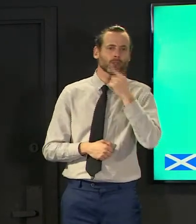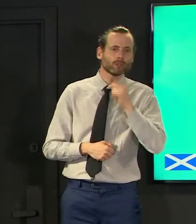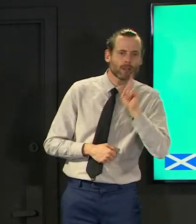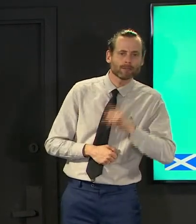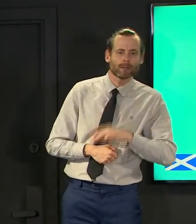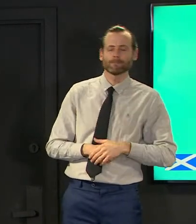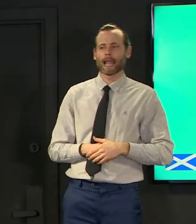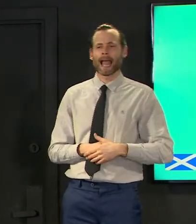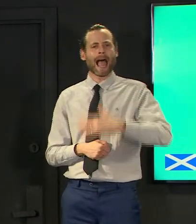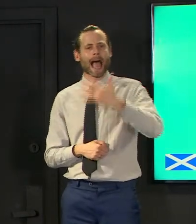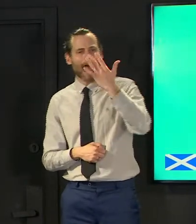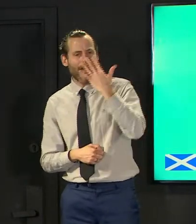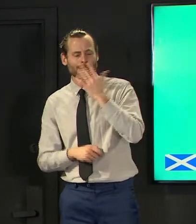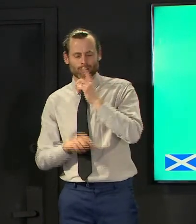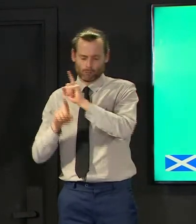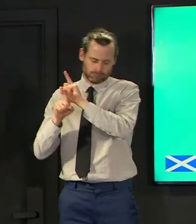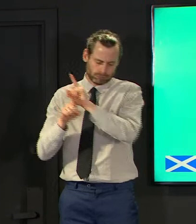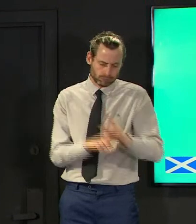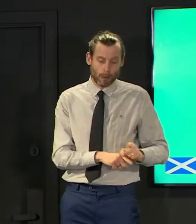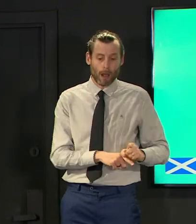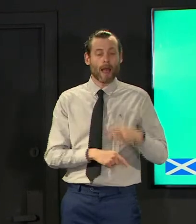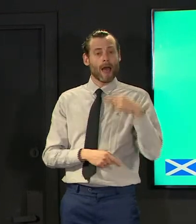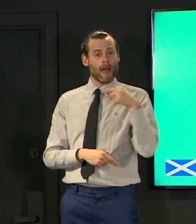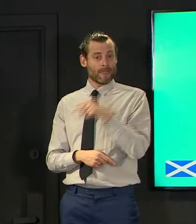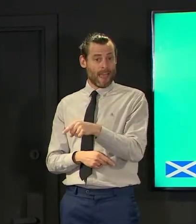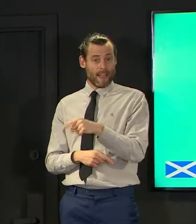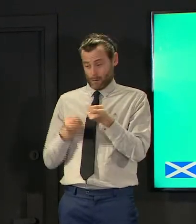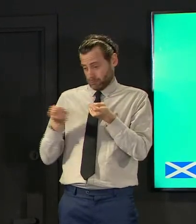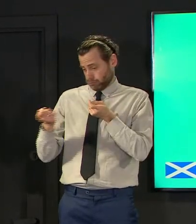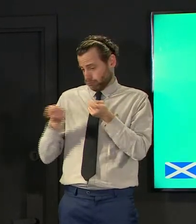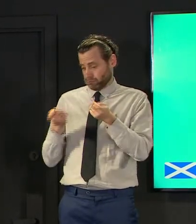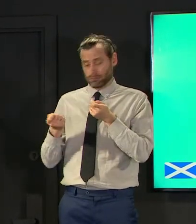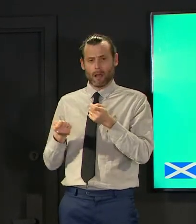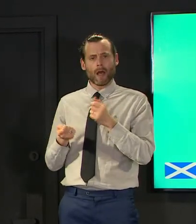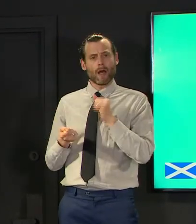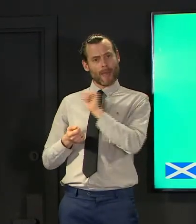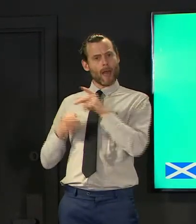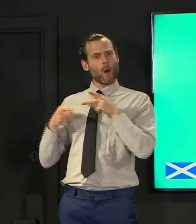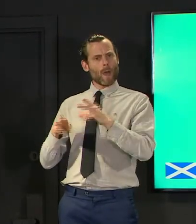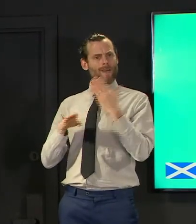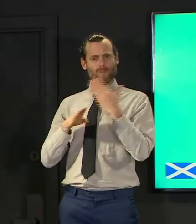could they've done that for 30 years we have never departed from their advice in 30 years